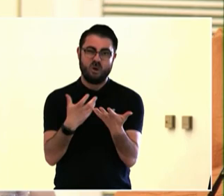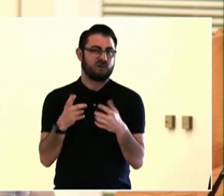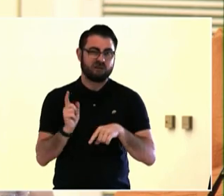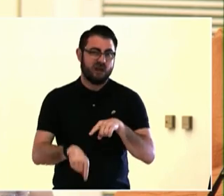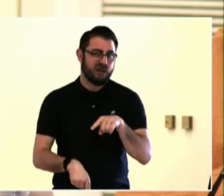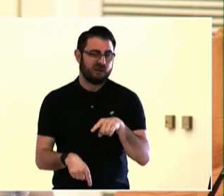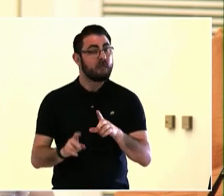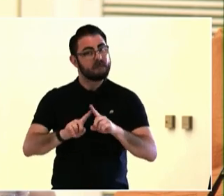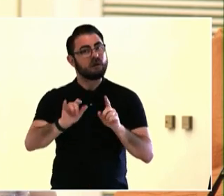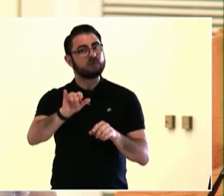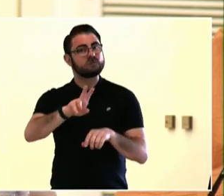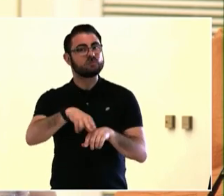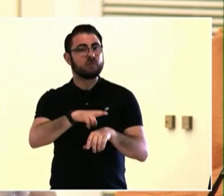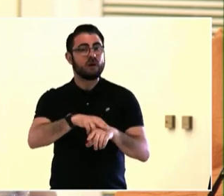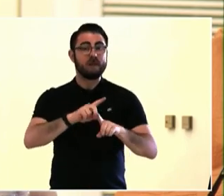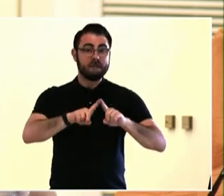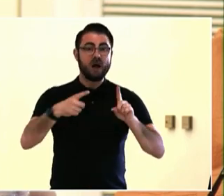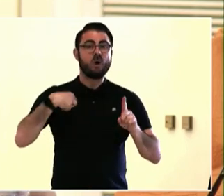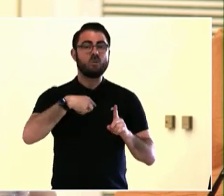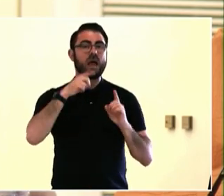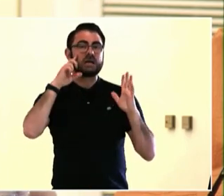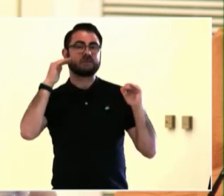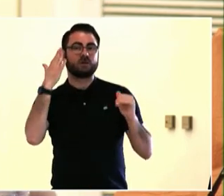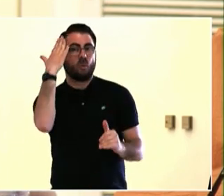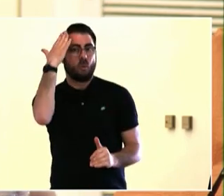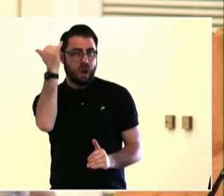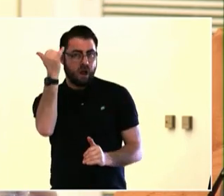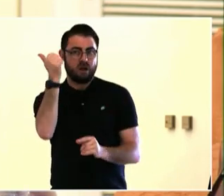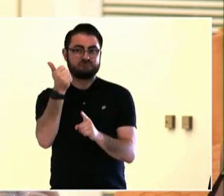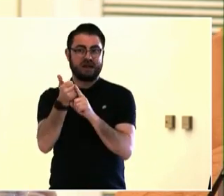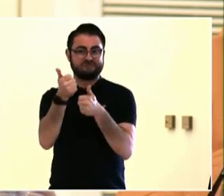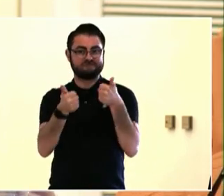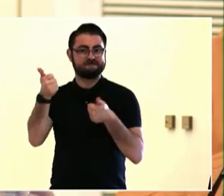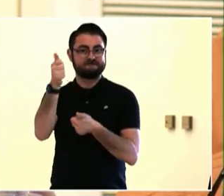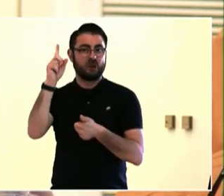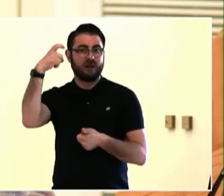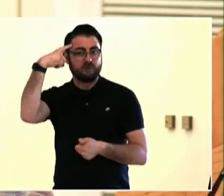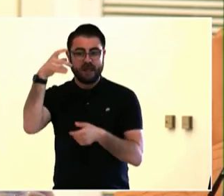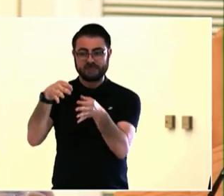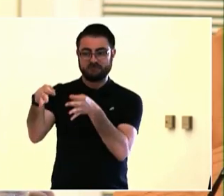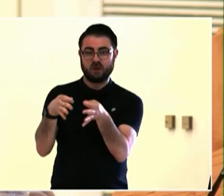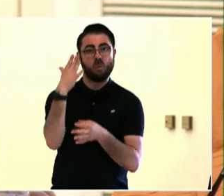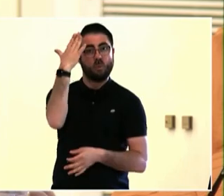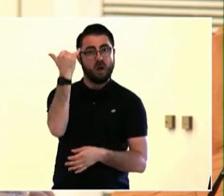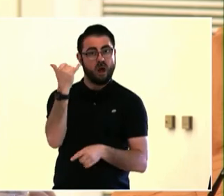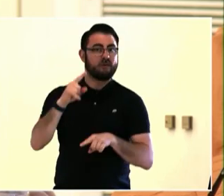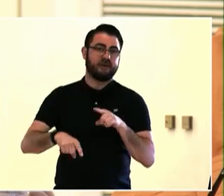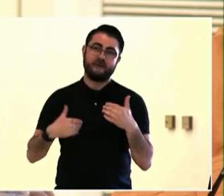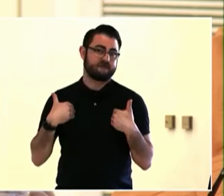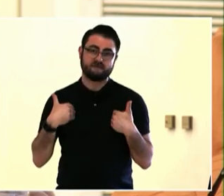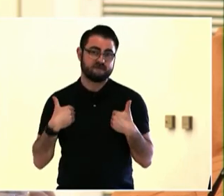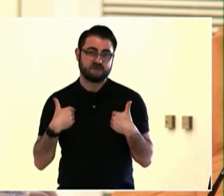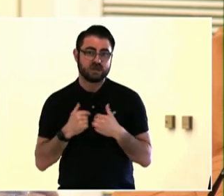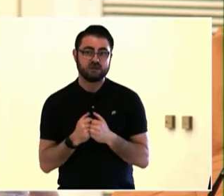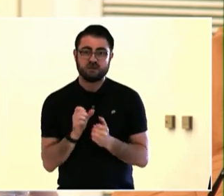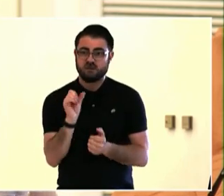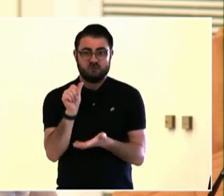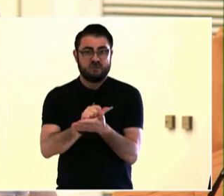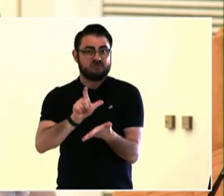that. And then, you know, what are their opportunities to leverage coordination across departments.